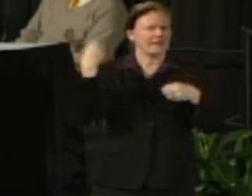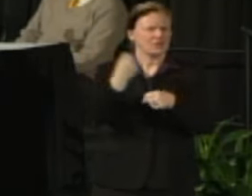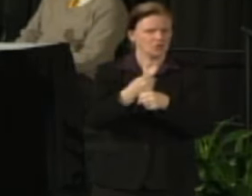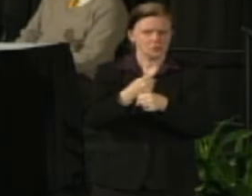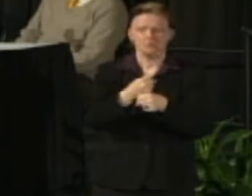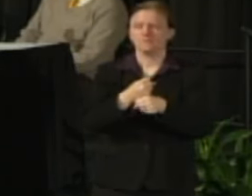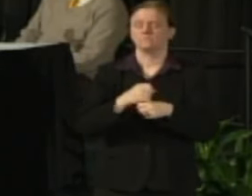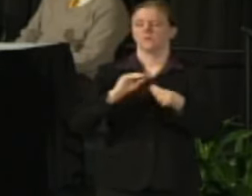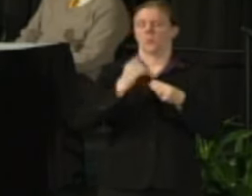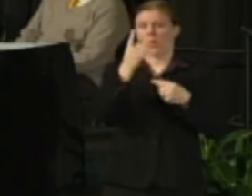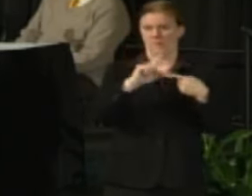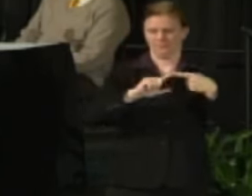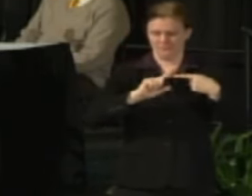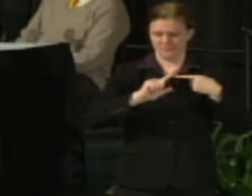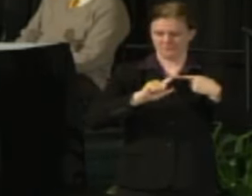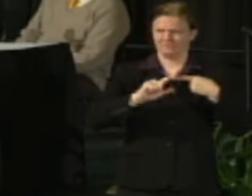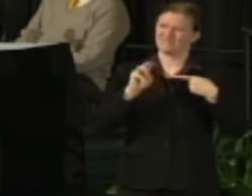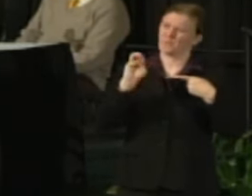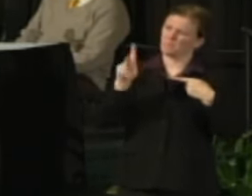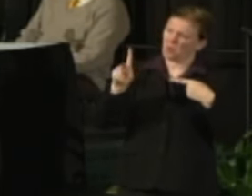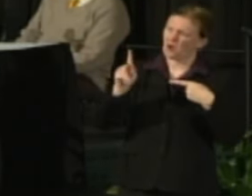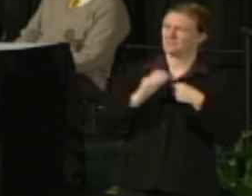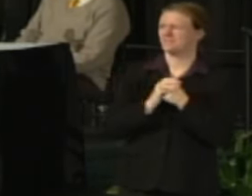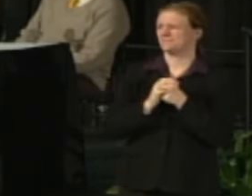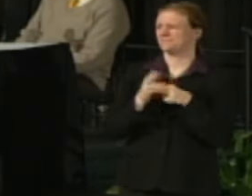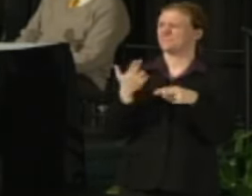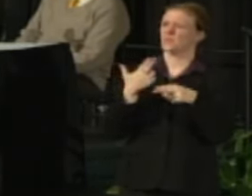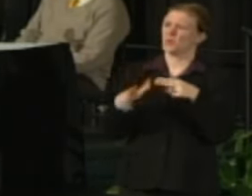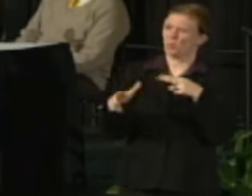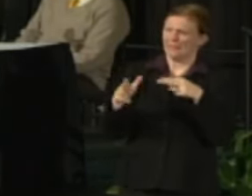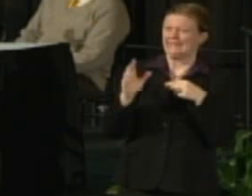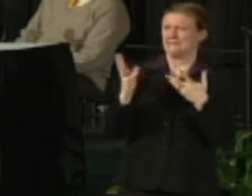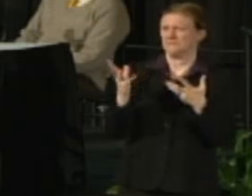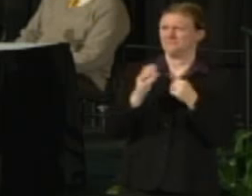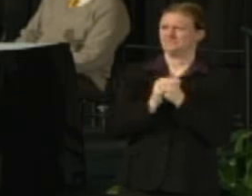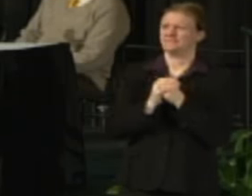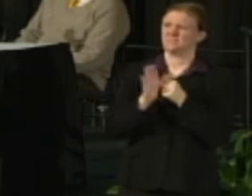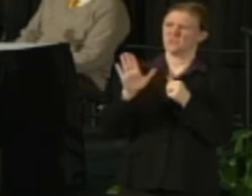One, Mark, very quickly give me a sense what you heard